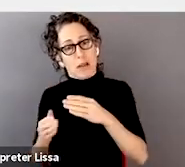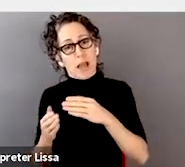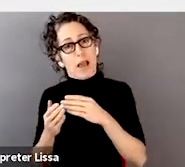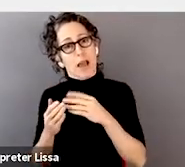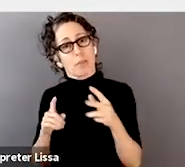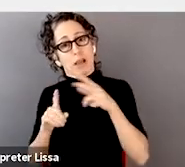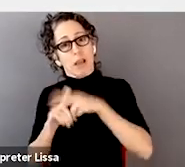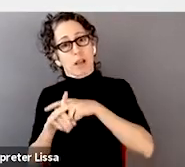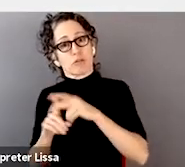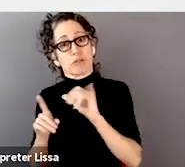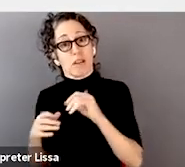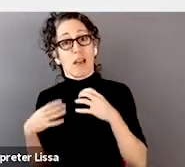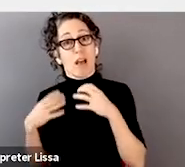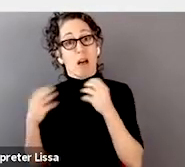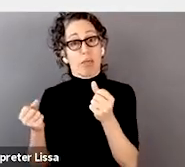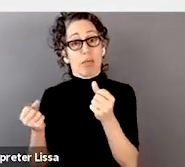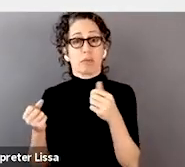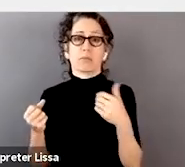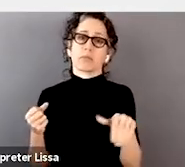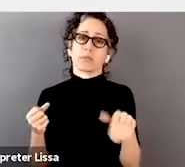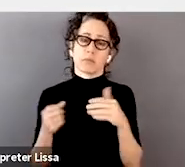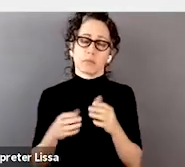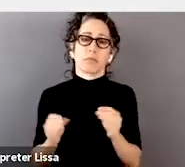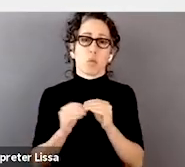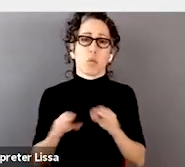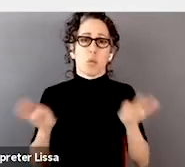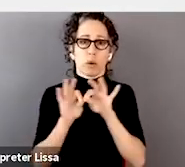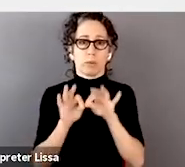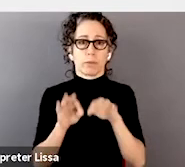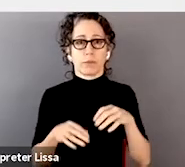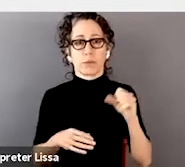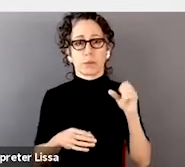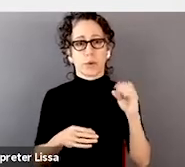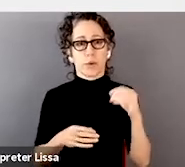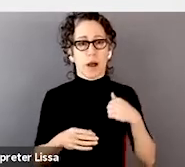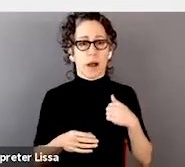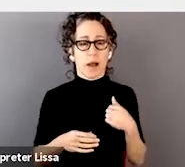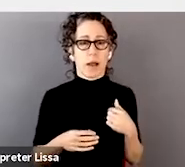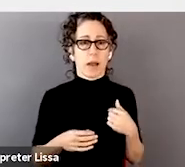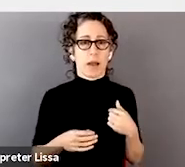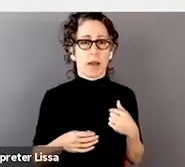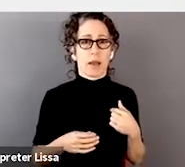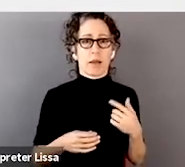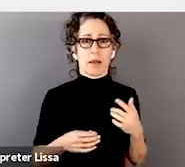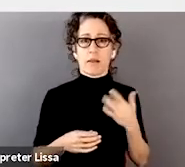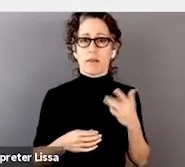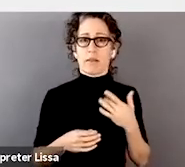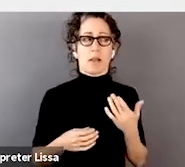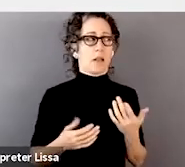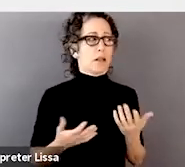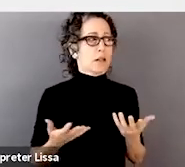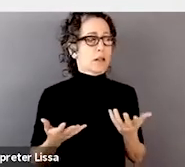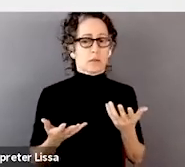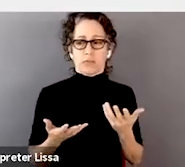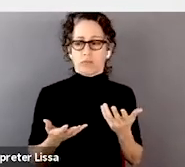So I find that I was very fortunate because I got to work on some of those projects